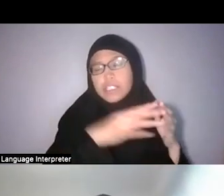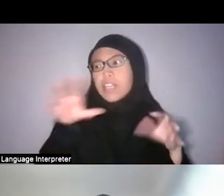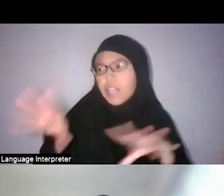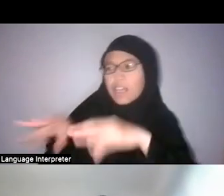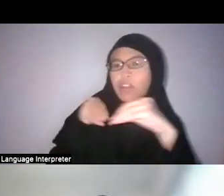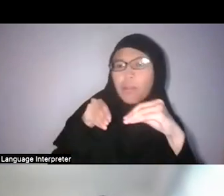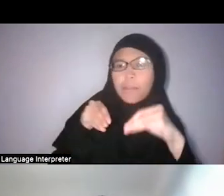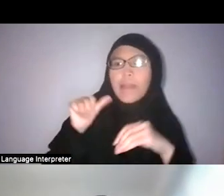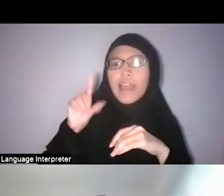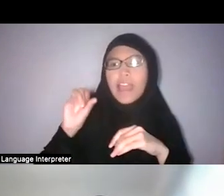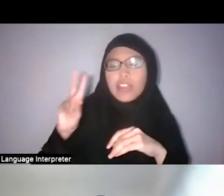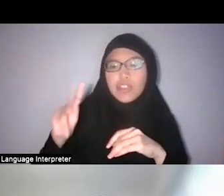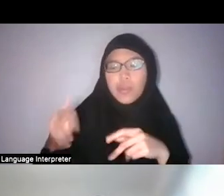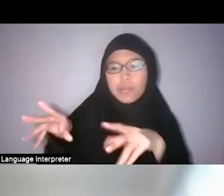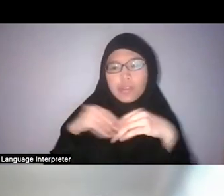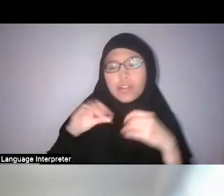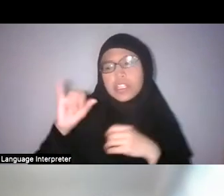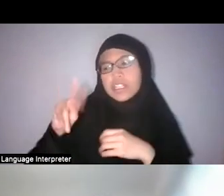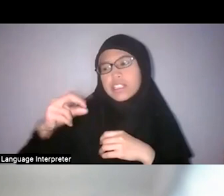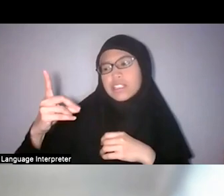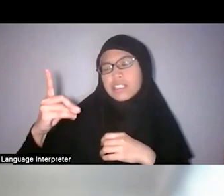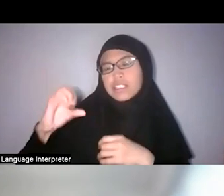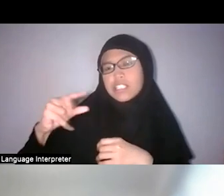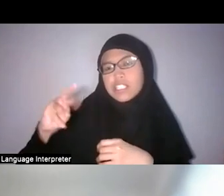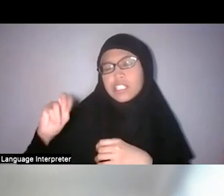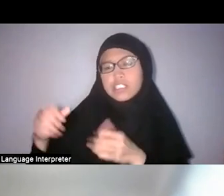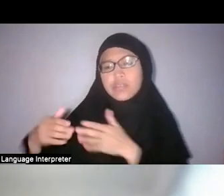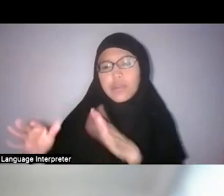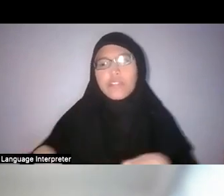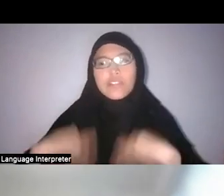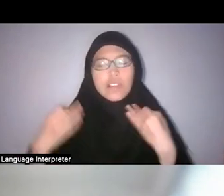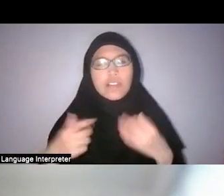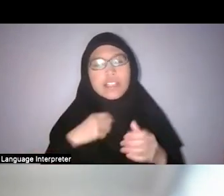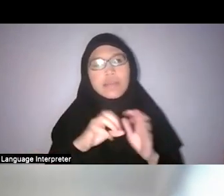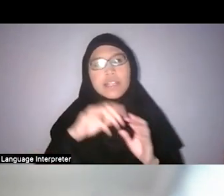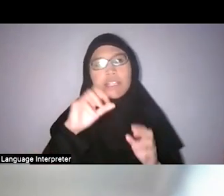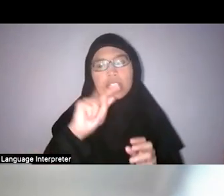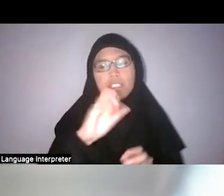Again if you read Cynthia Chou, you learn about Teochew fishermen who adopted Malay fishing methods,